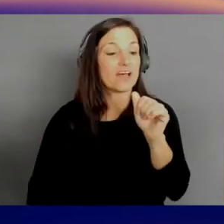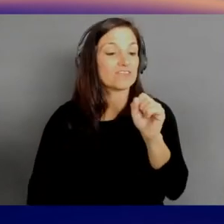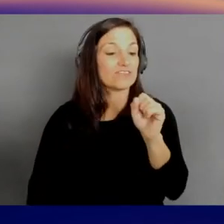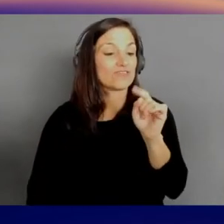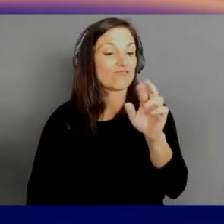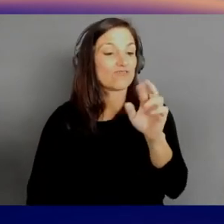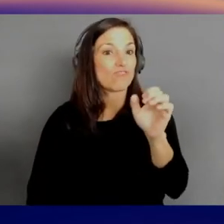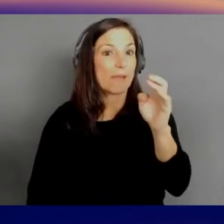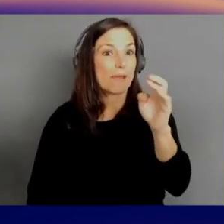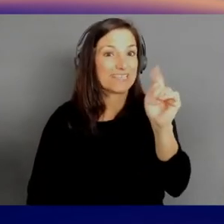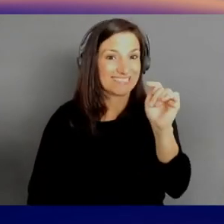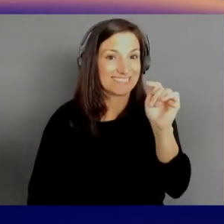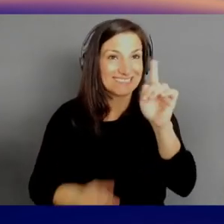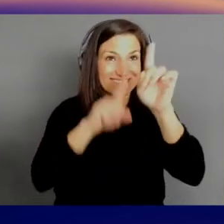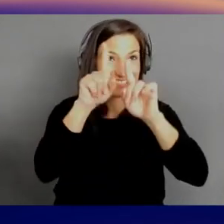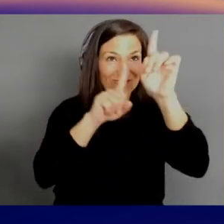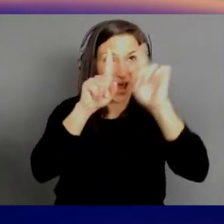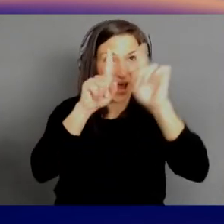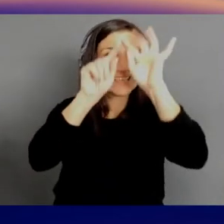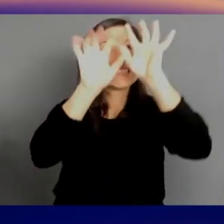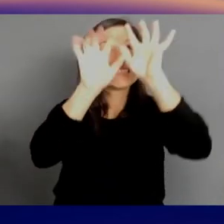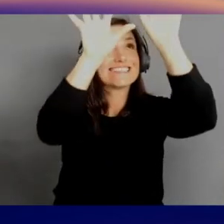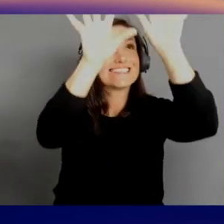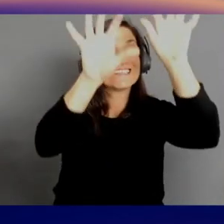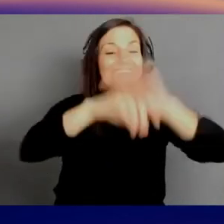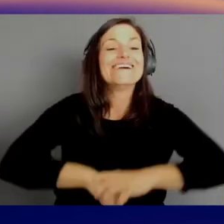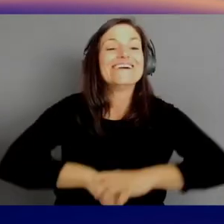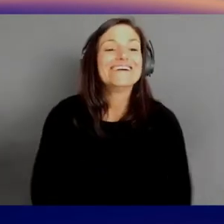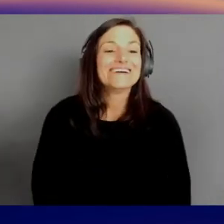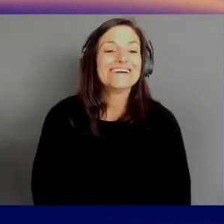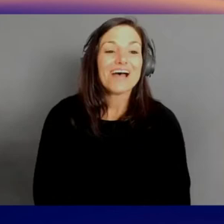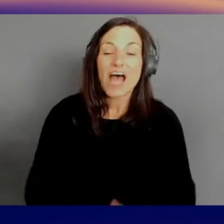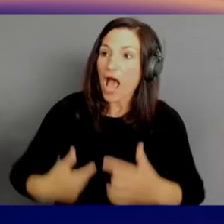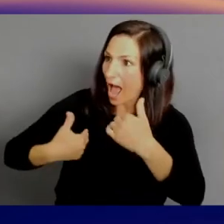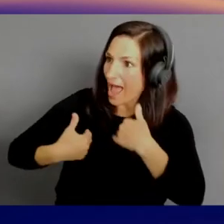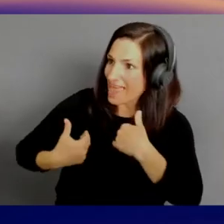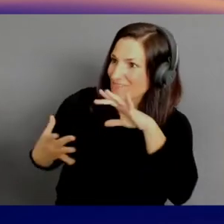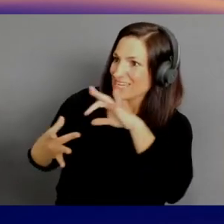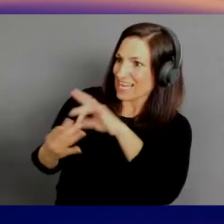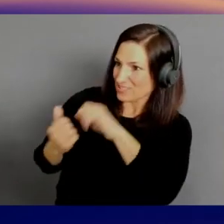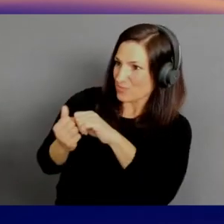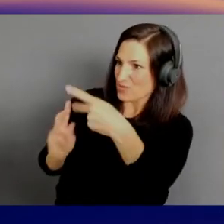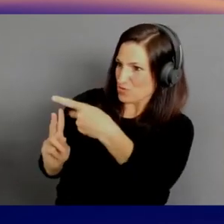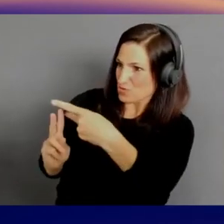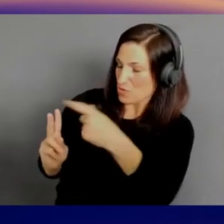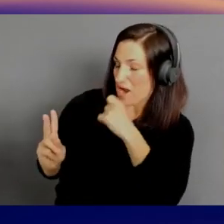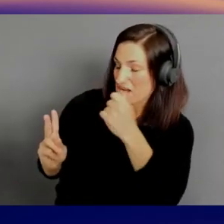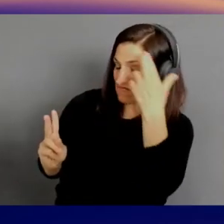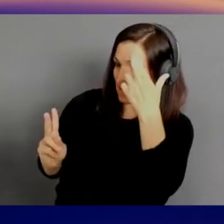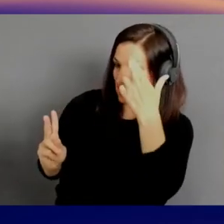that I didn't realize. So, Leo, I'm a former teacher. [Leo] Oh, awesome. Cool. Fourth grade.